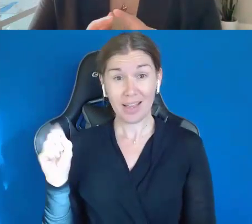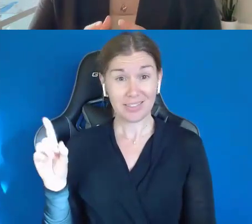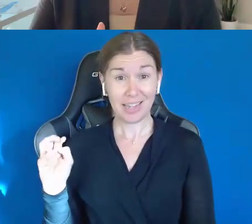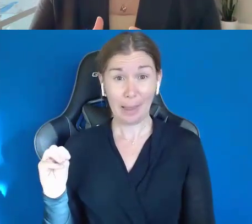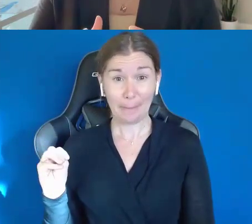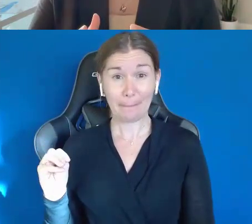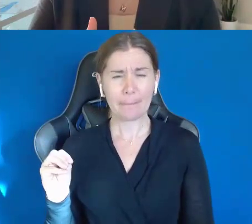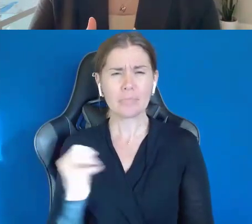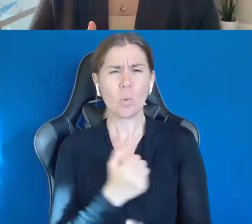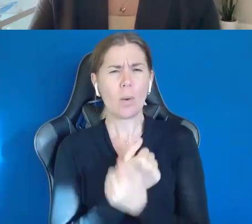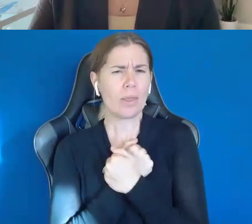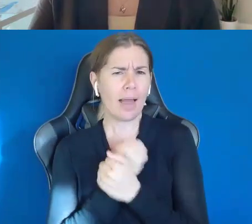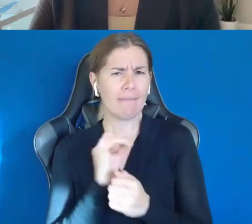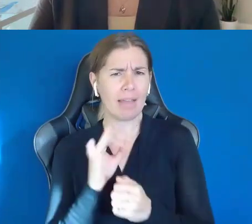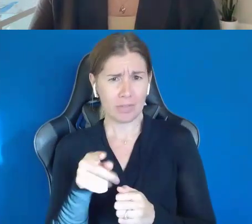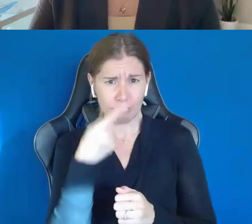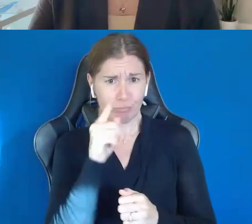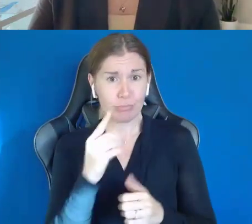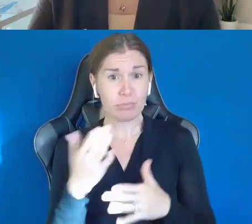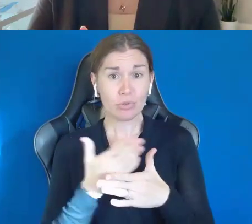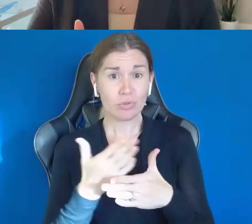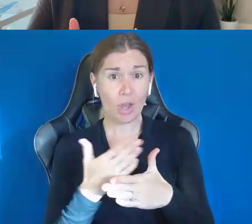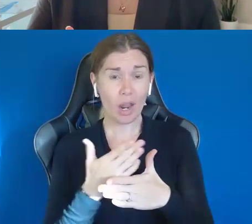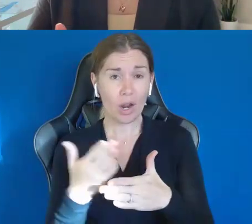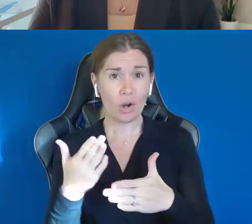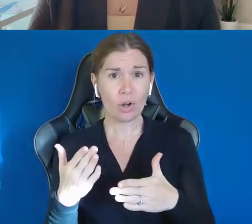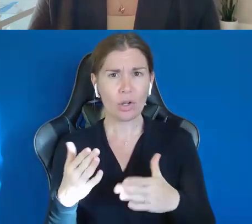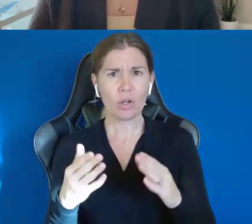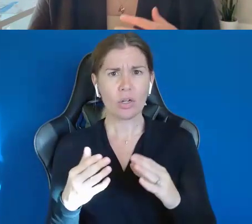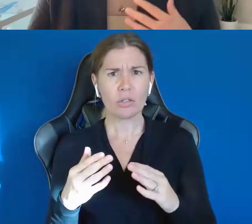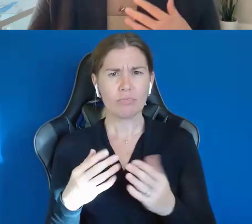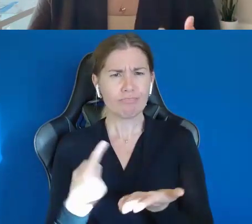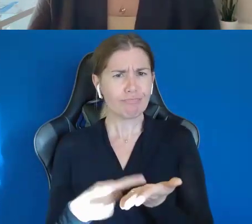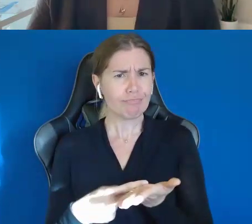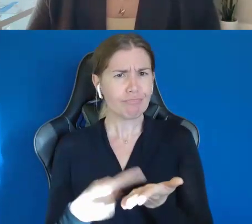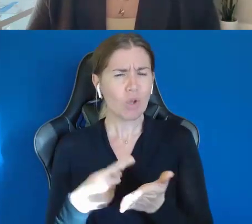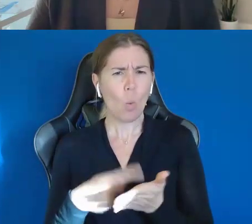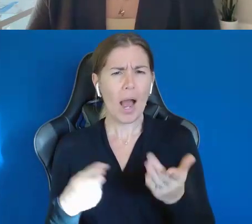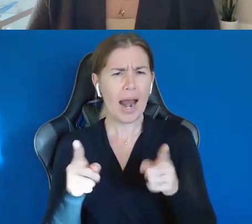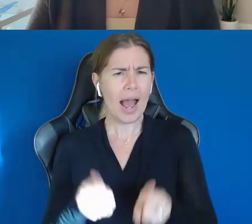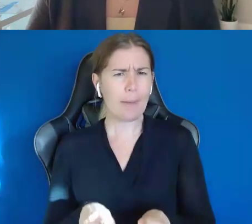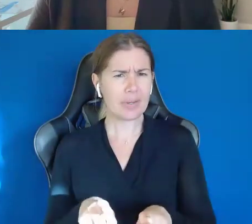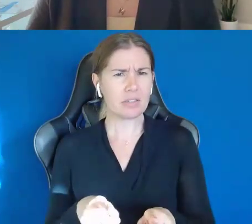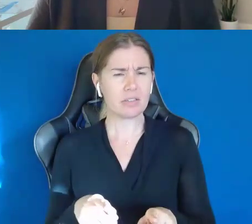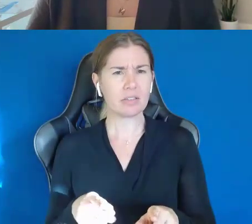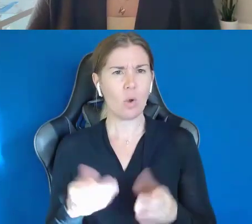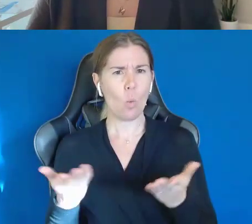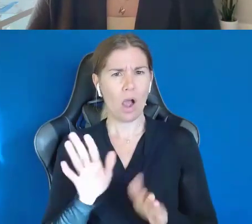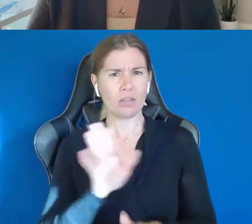I would love if you could just talk about what happens or what is the process when you